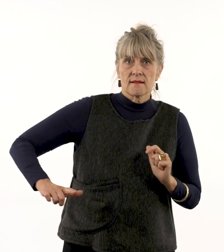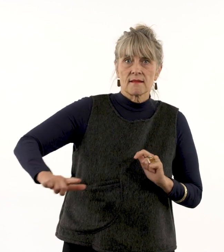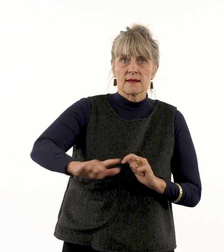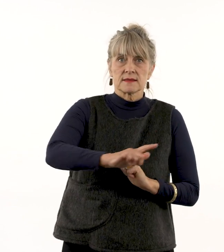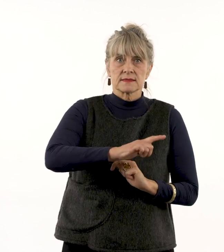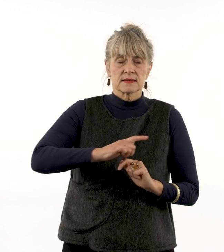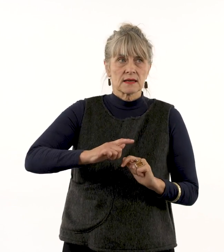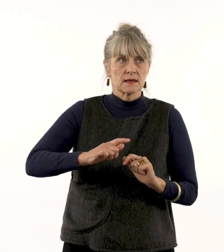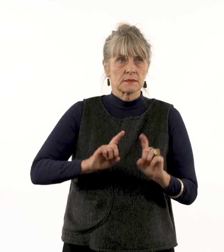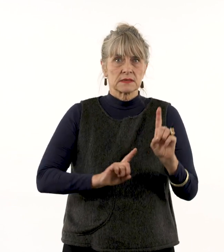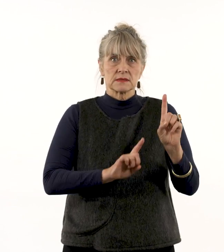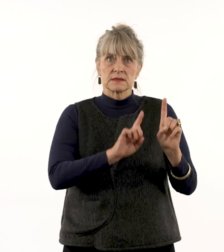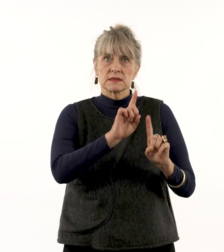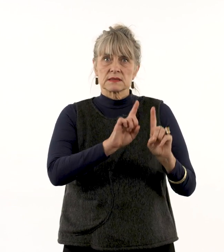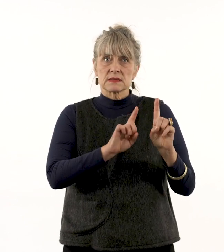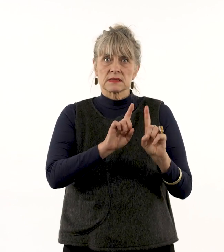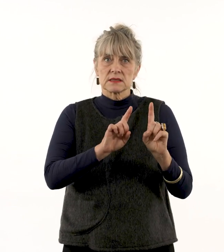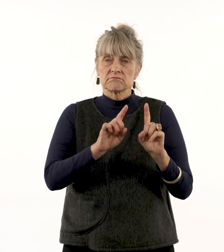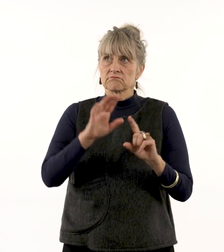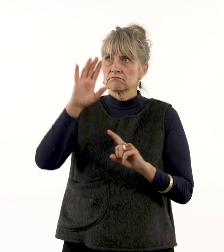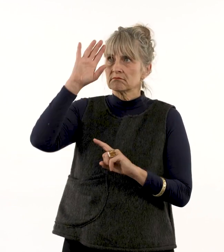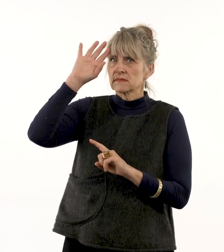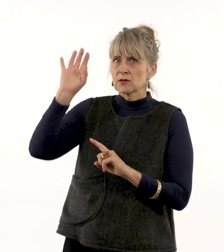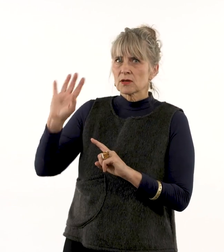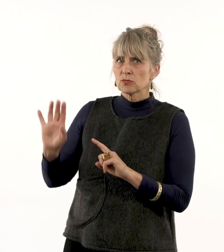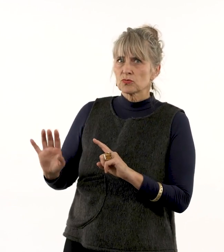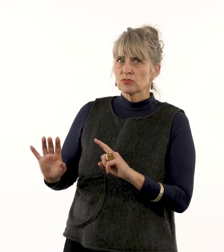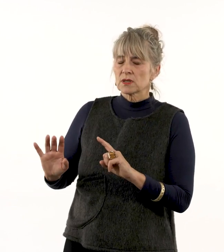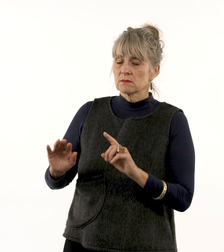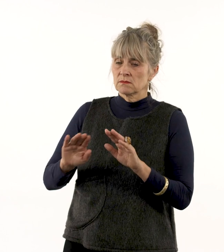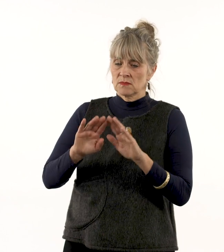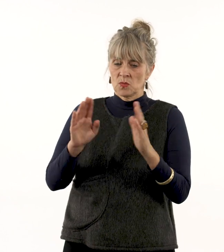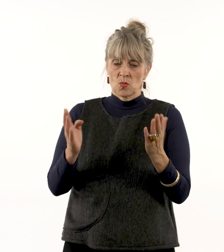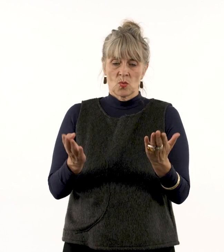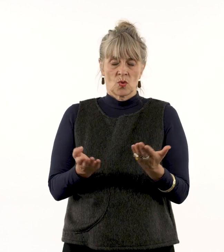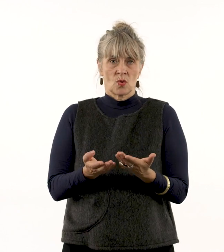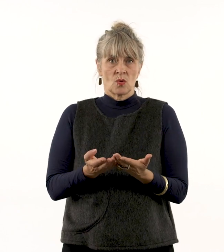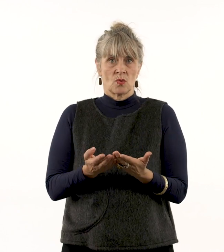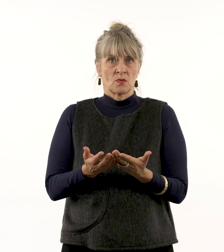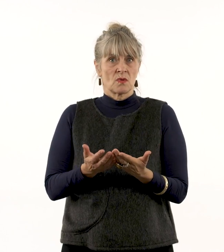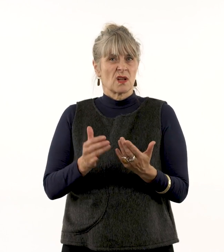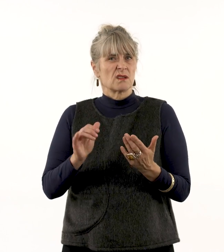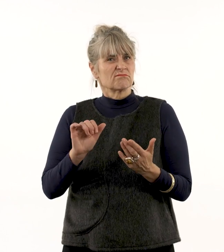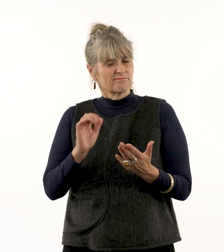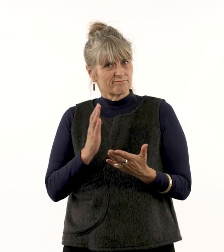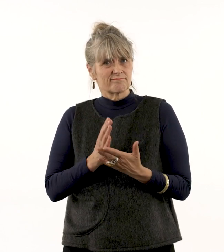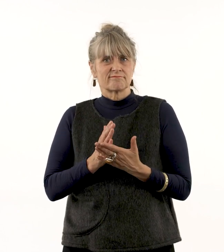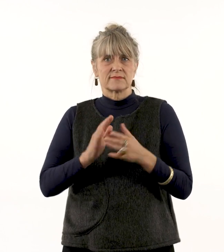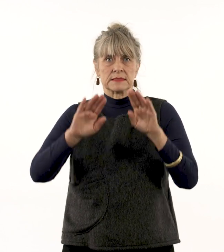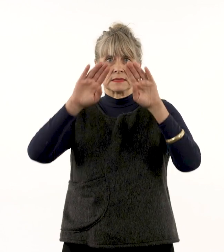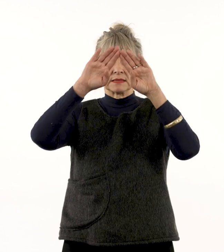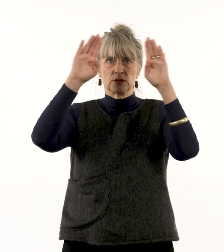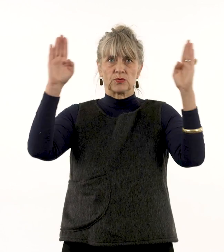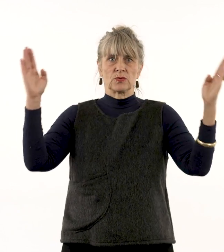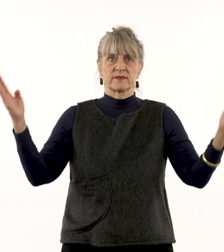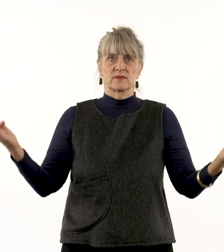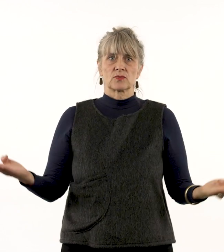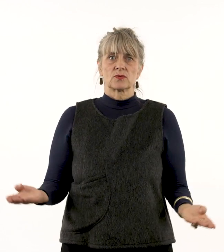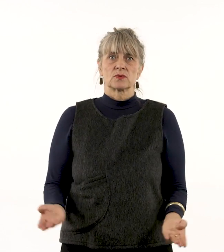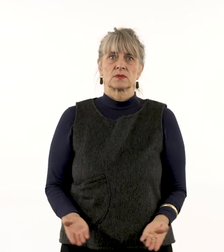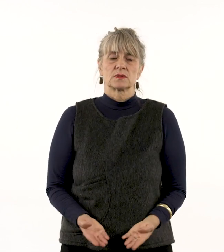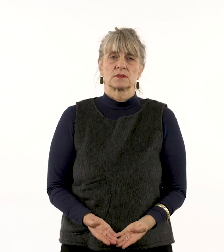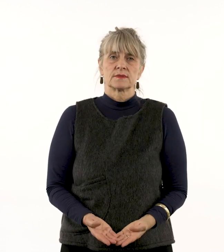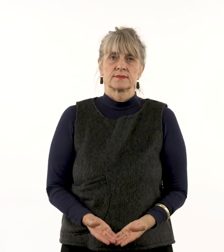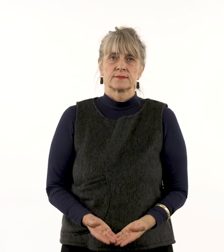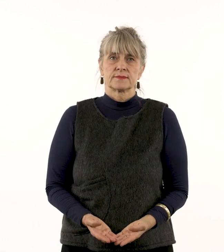in a city, in a country, in the world, indeed in the universe.